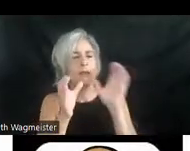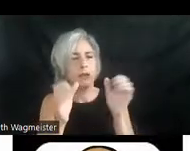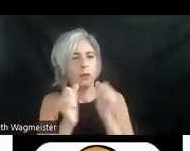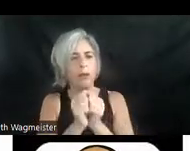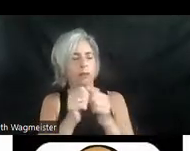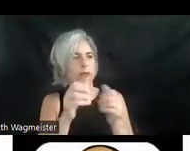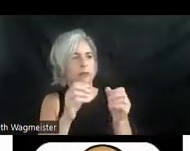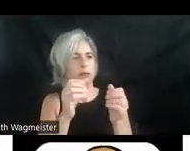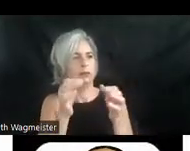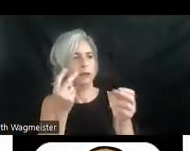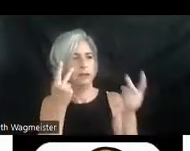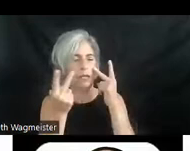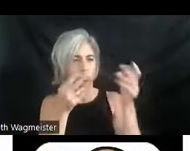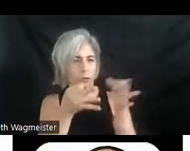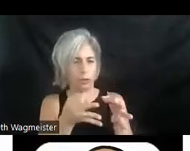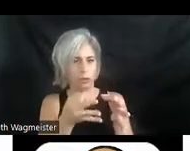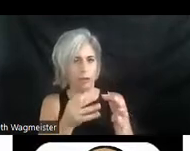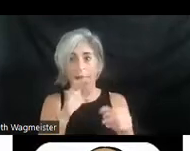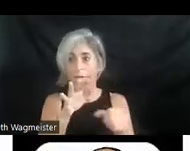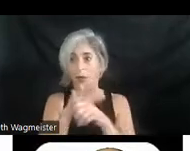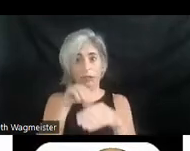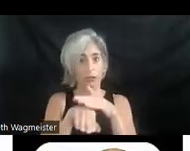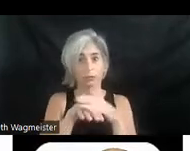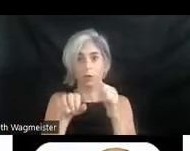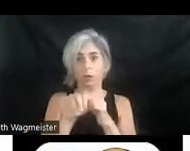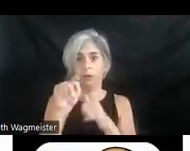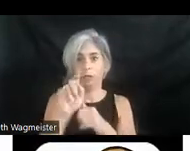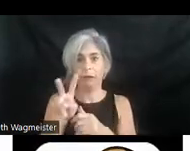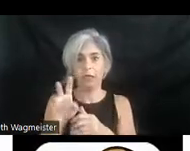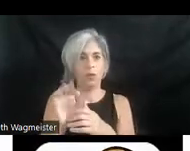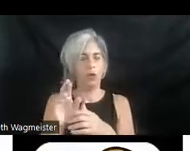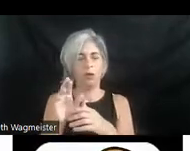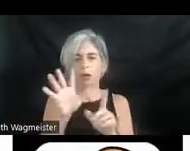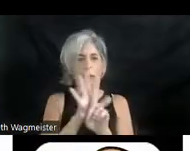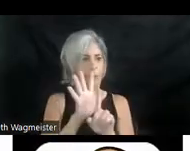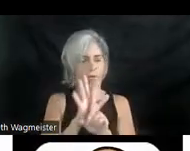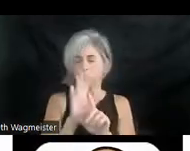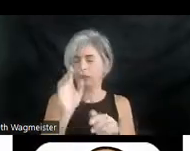that, by the way, is not fully accessible to a significant segment of the population.